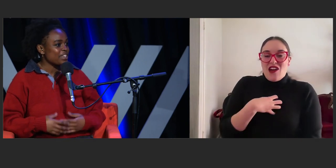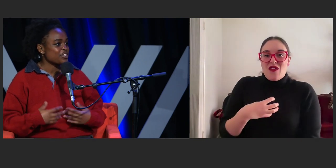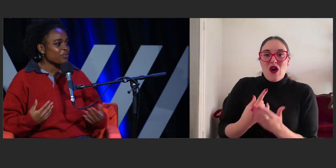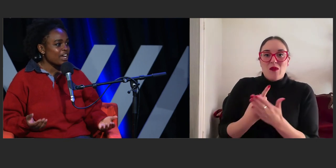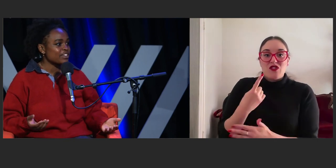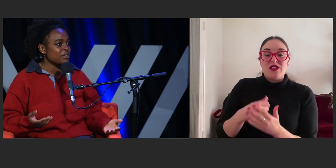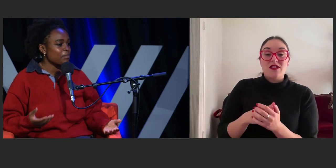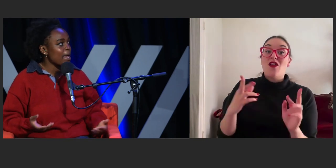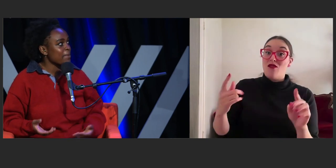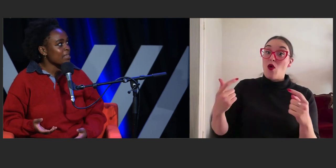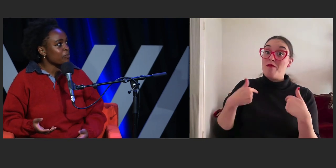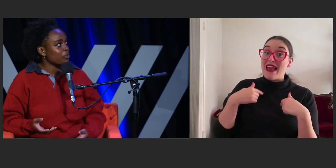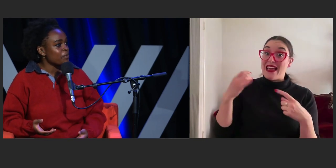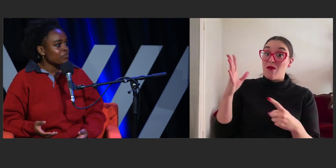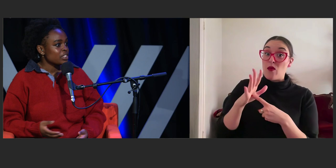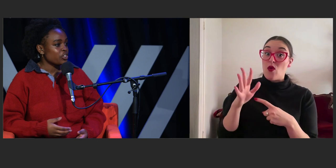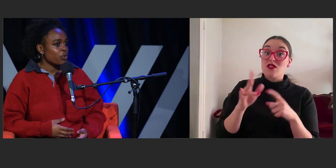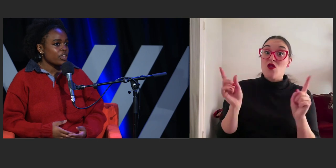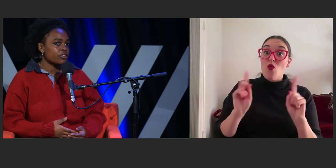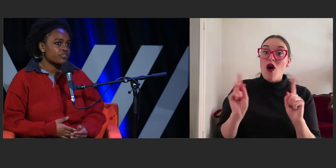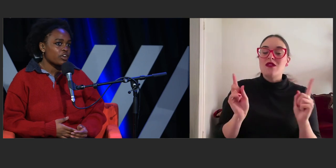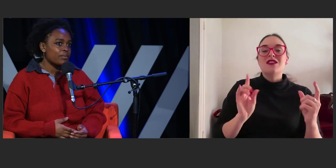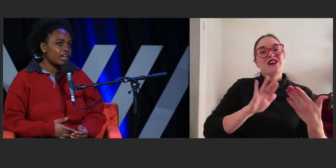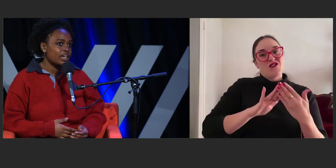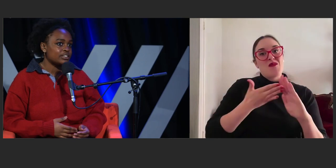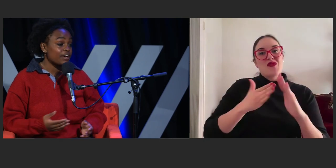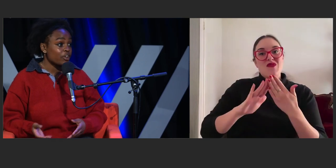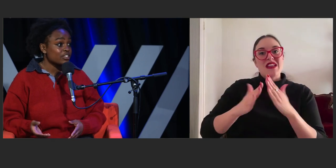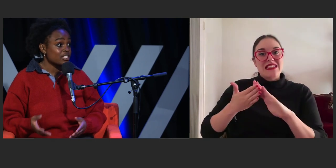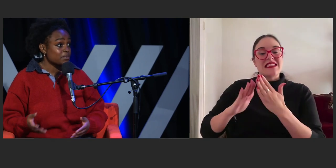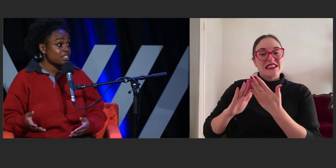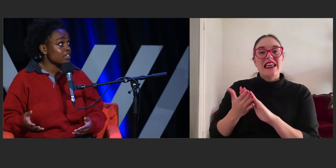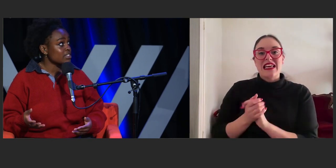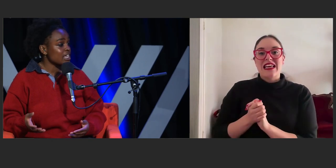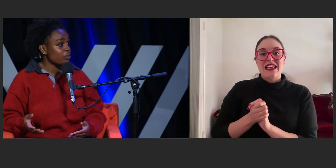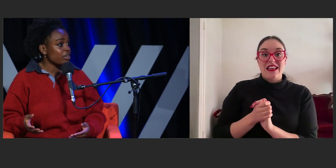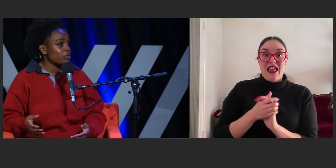Being surrounded by people, whether it's from a diversity specific standpoint,